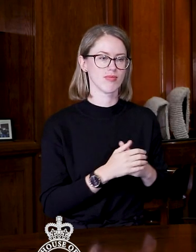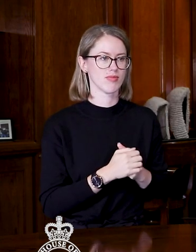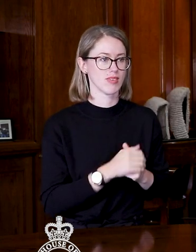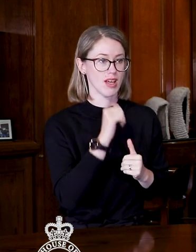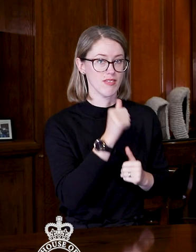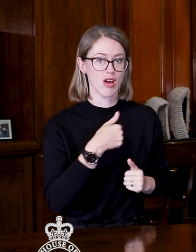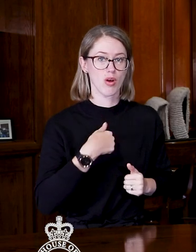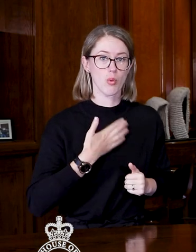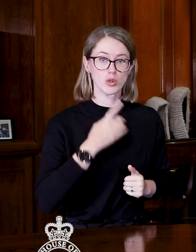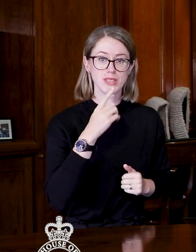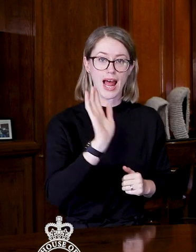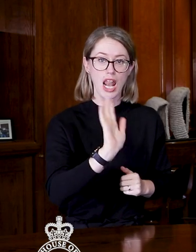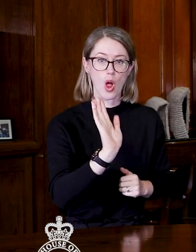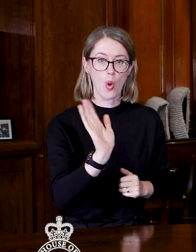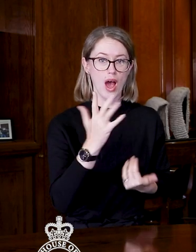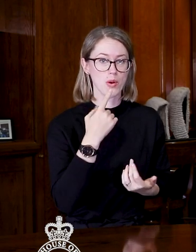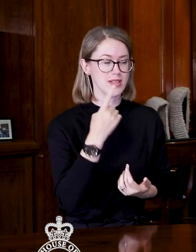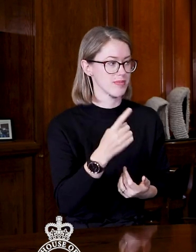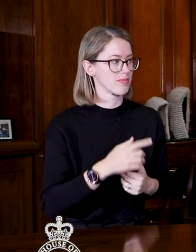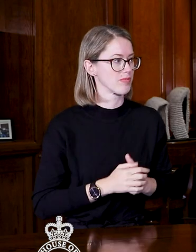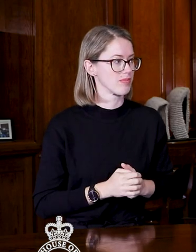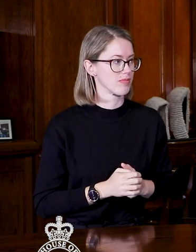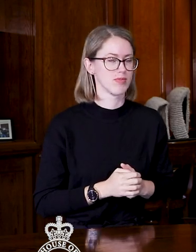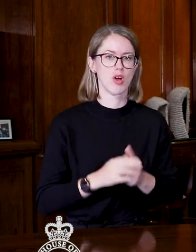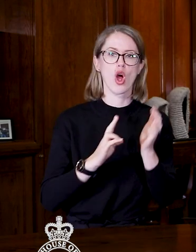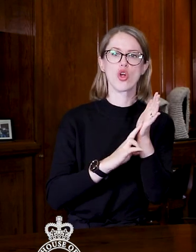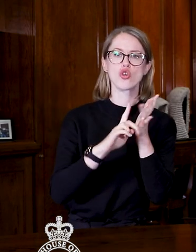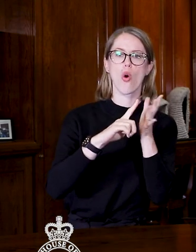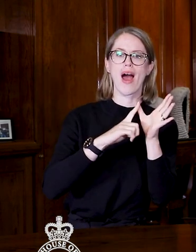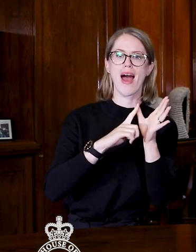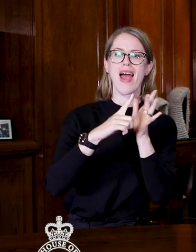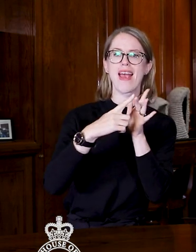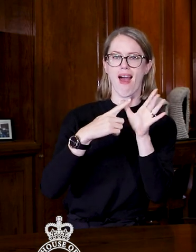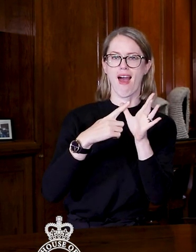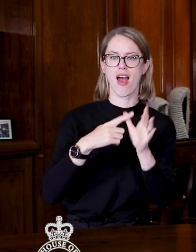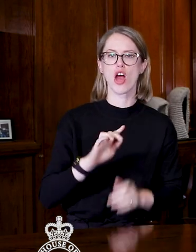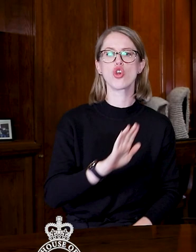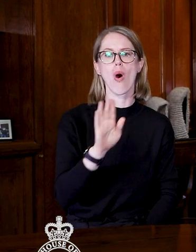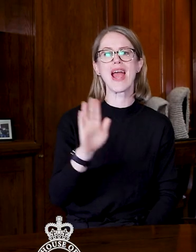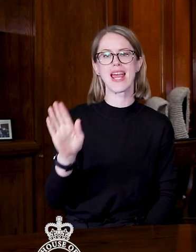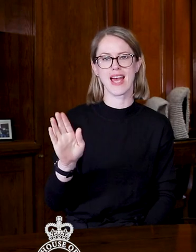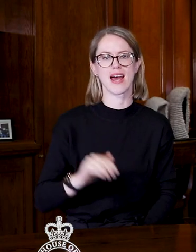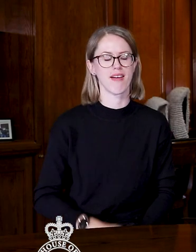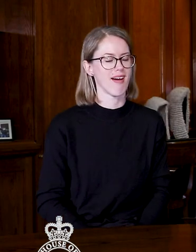If I was to say "hello", how would I say that? > Noa'ia > Noa'ia.